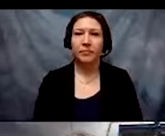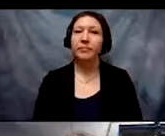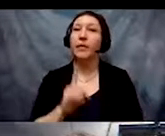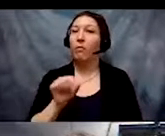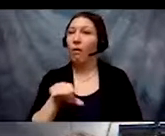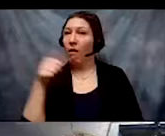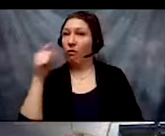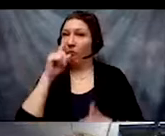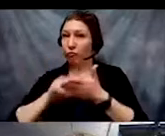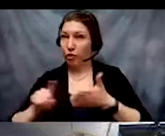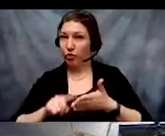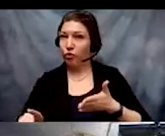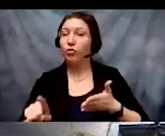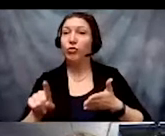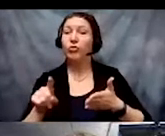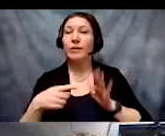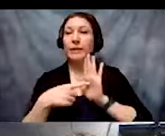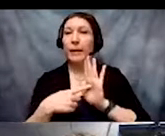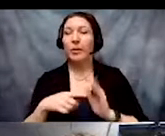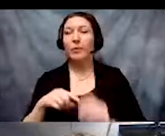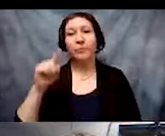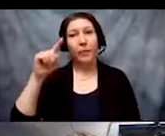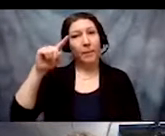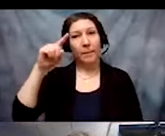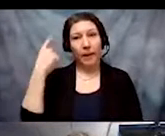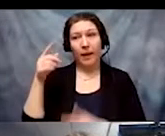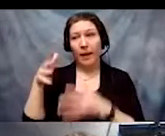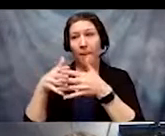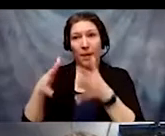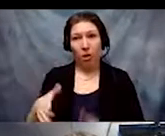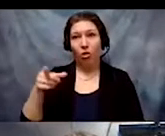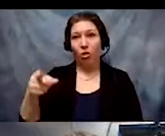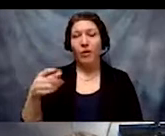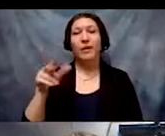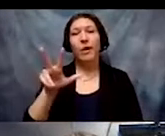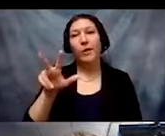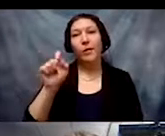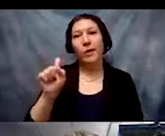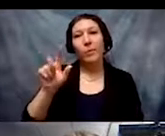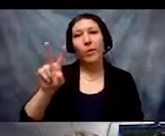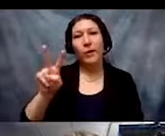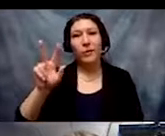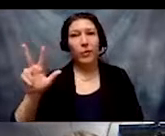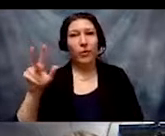Black Americans were shown to be 3.23 times more likely to be killed